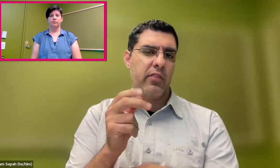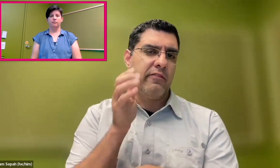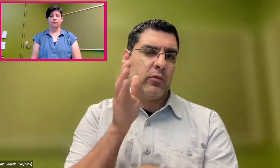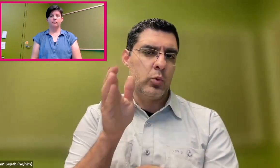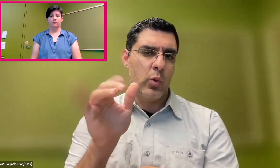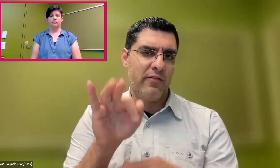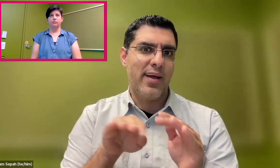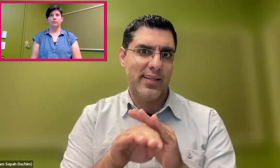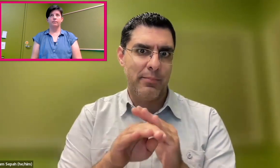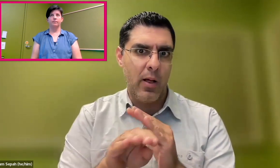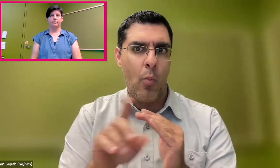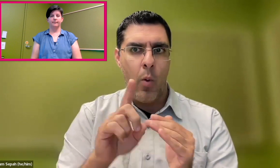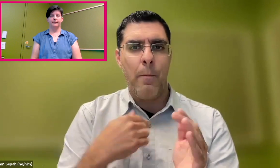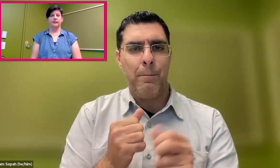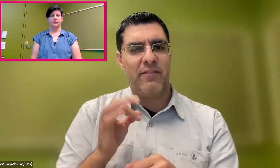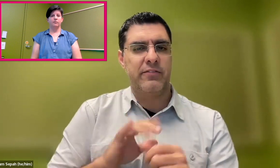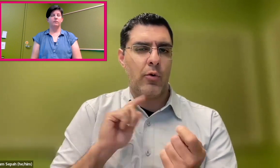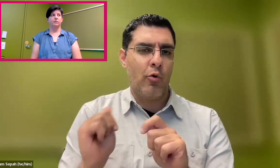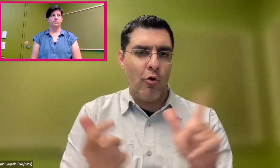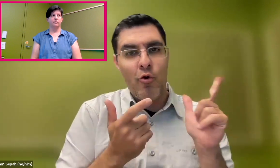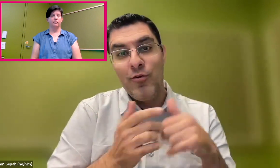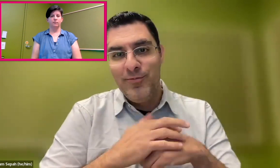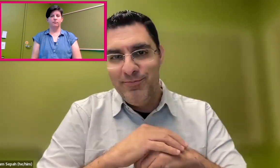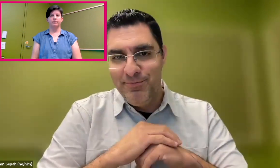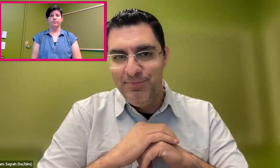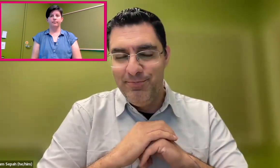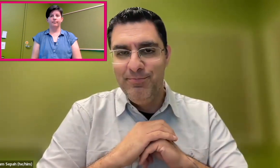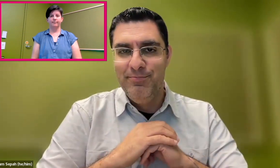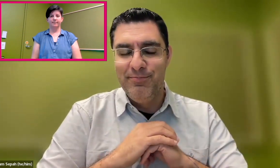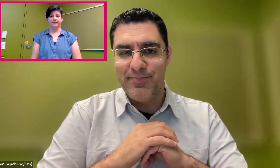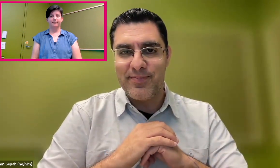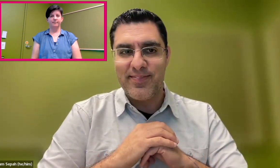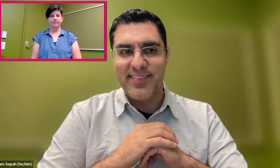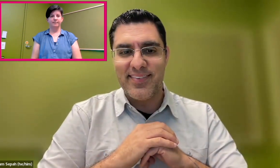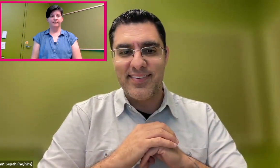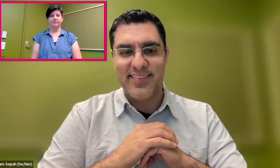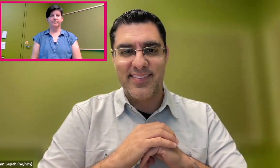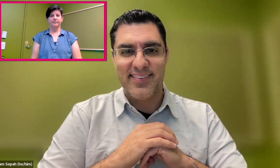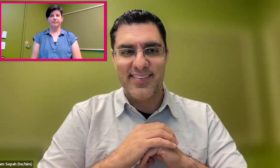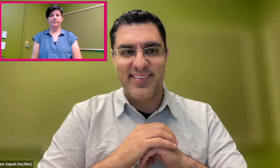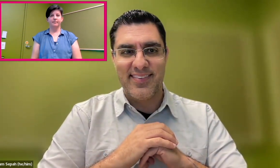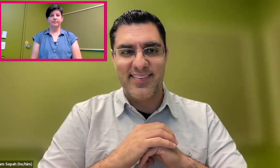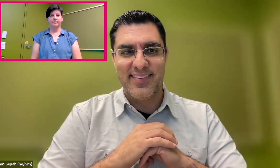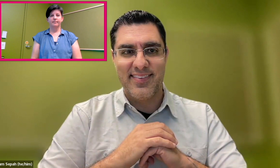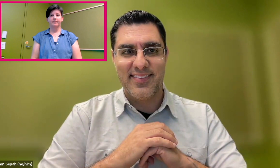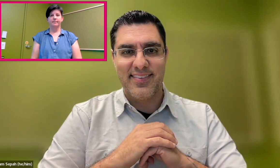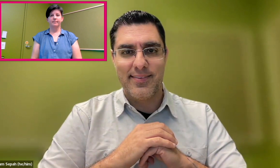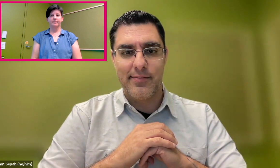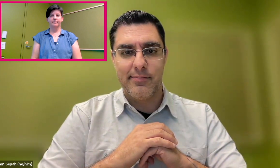Universal design is the future of accessibility, where things are made beneficial for all and accessible for all.